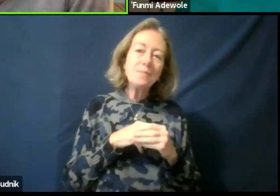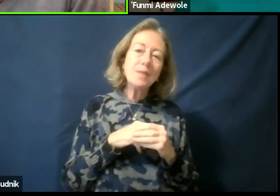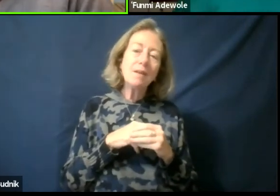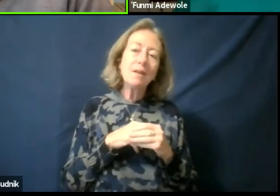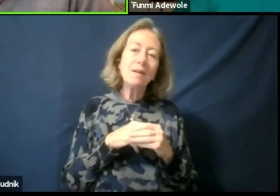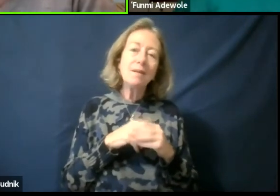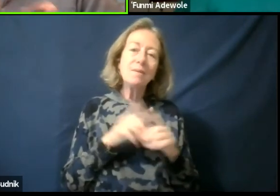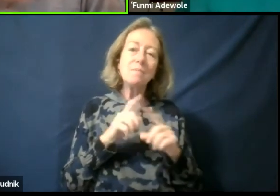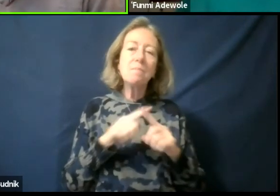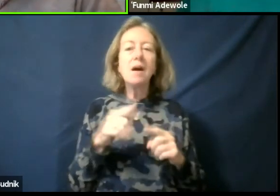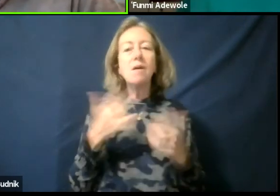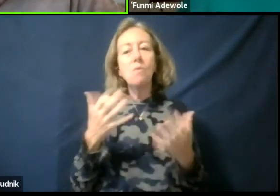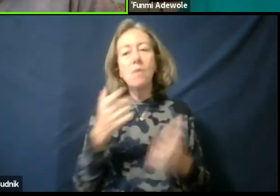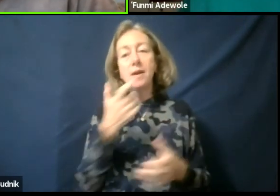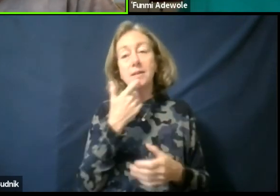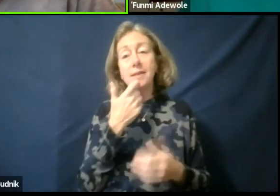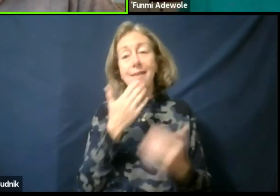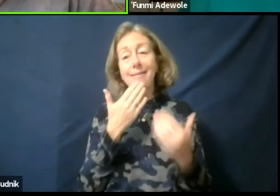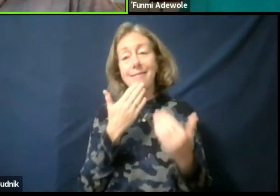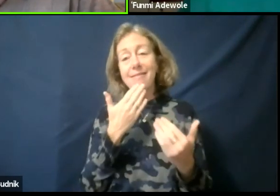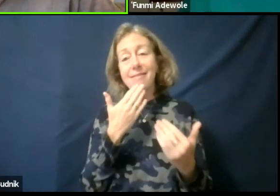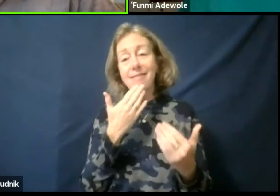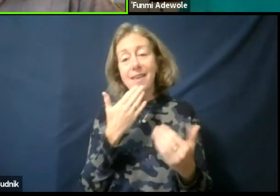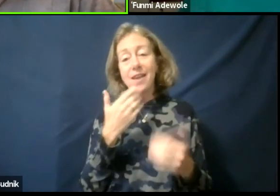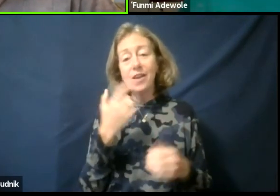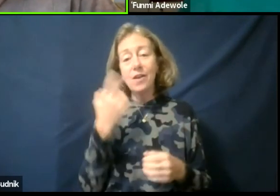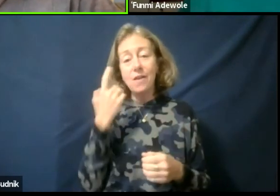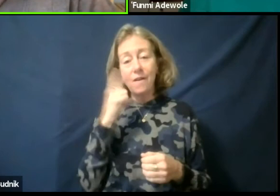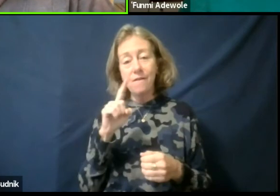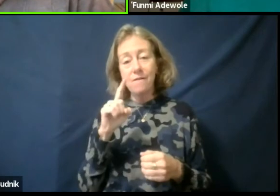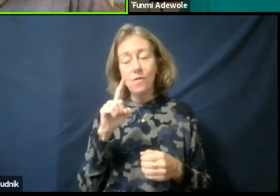But we just wanna say, thank you so much Funmi for being a part of this. I know that you are coming back